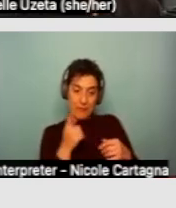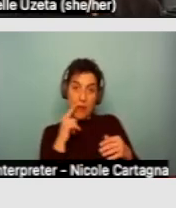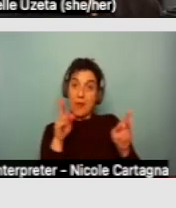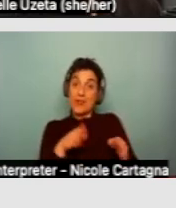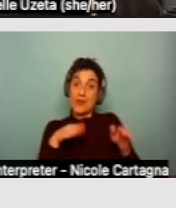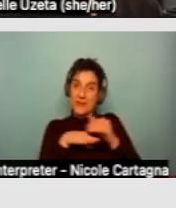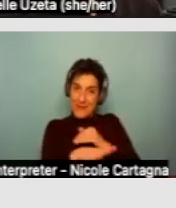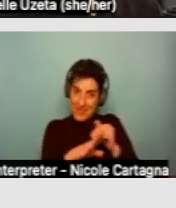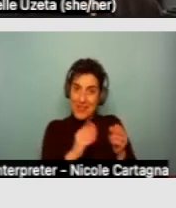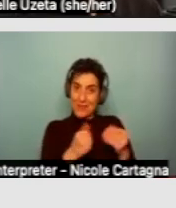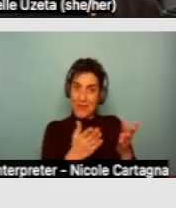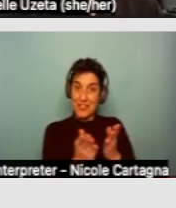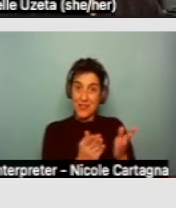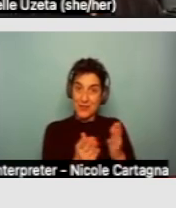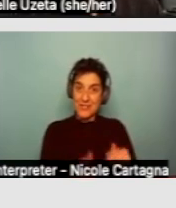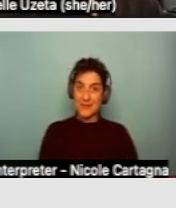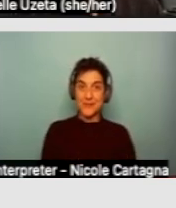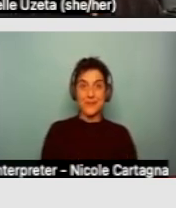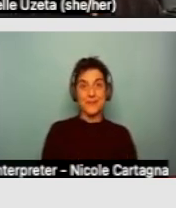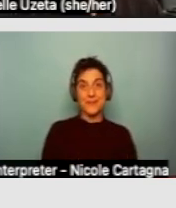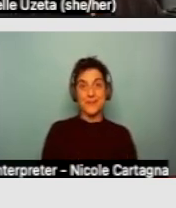Next slide.